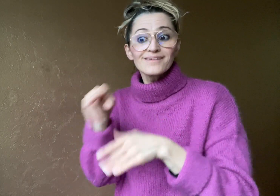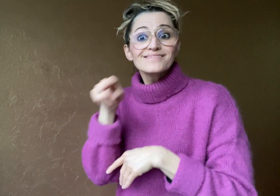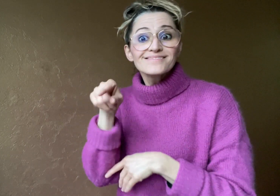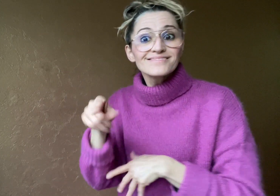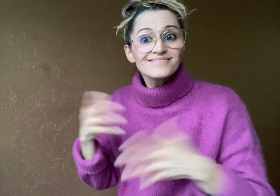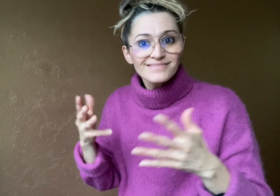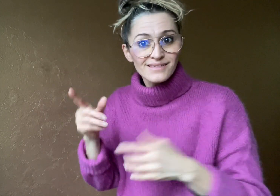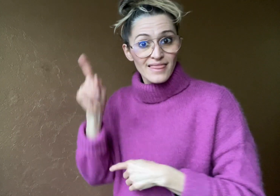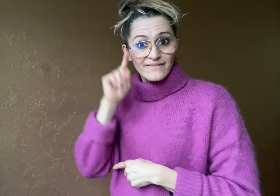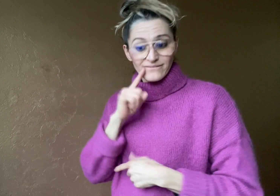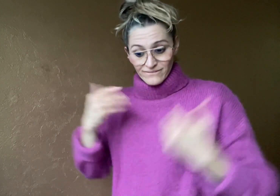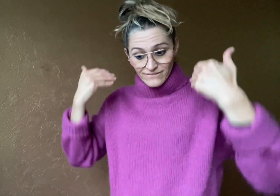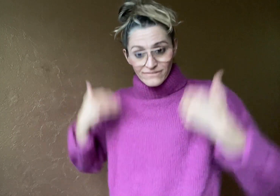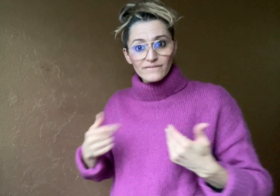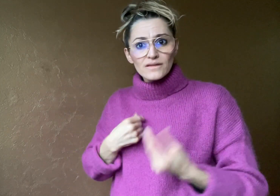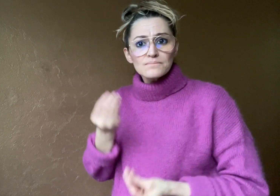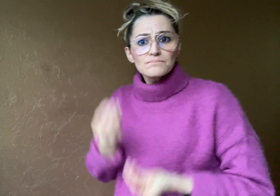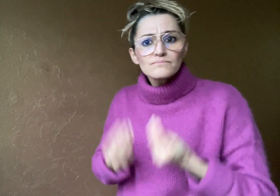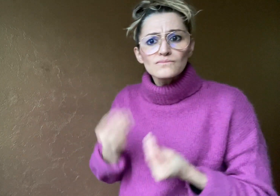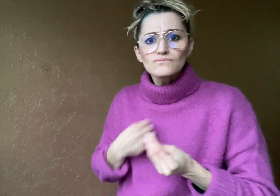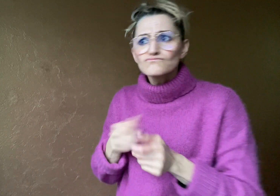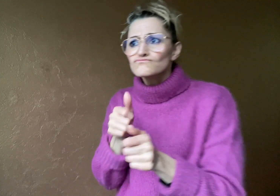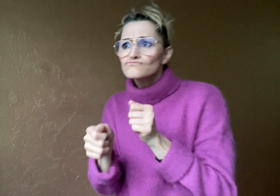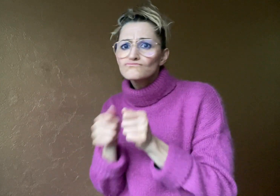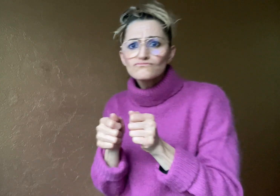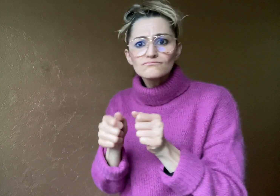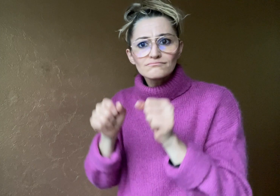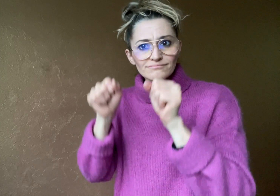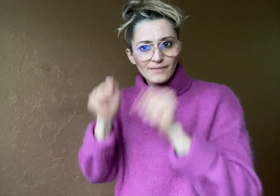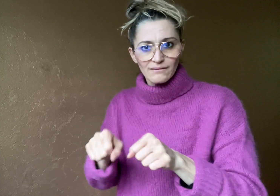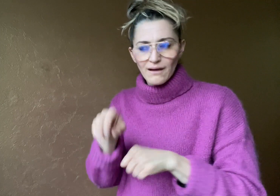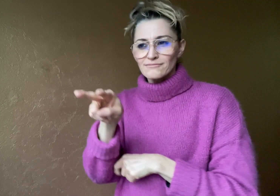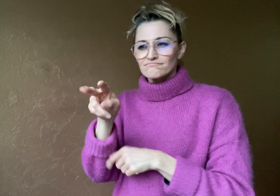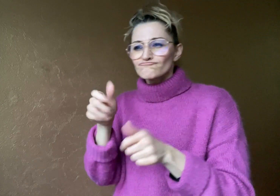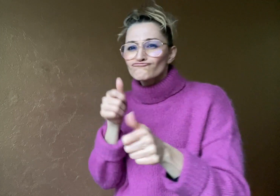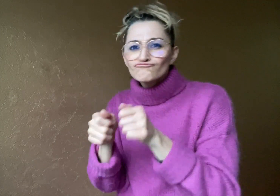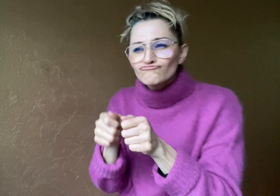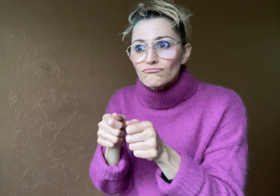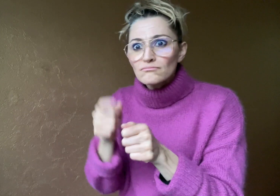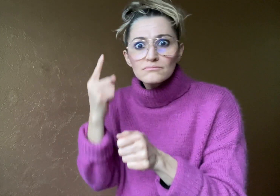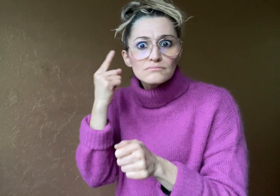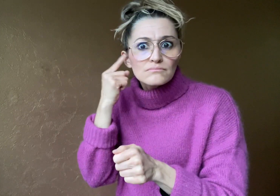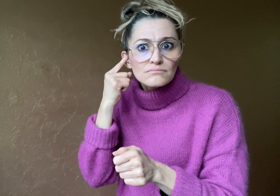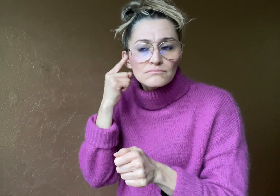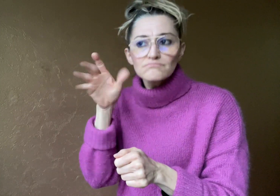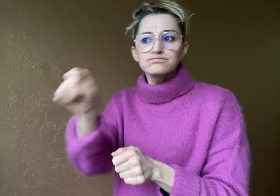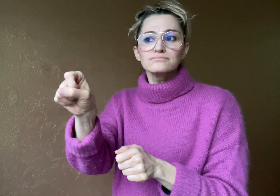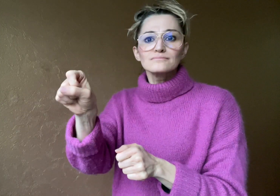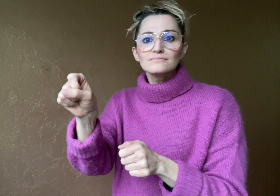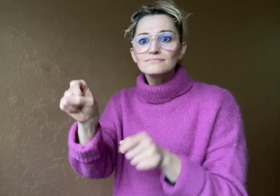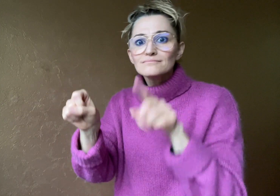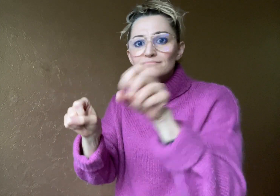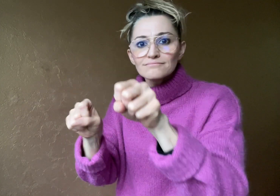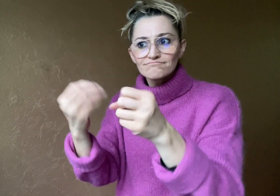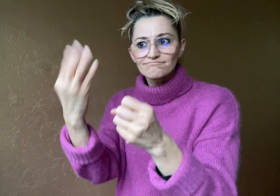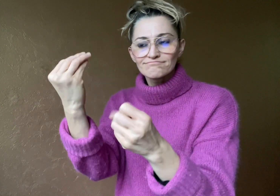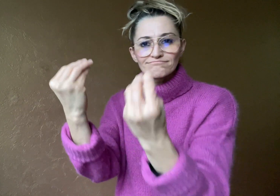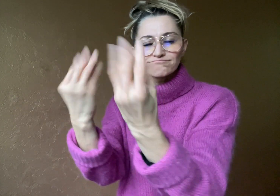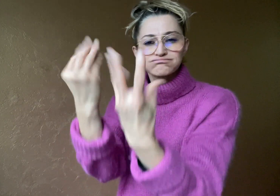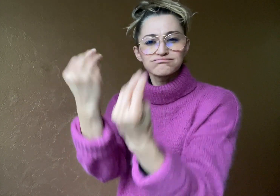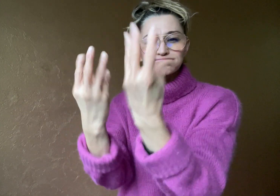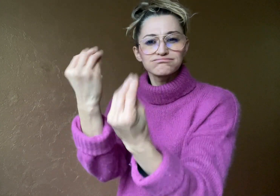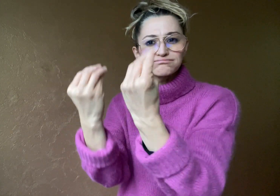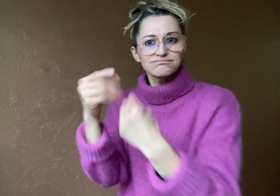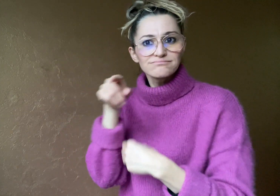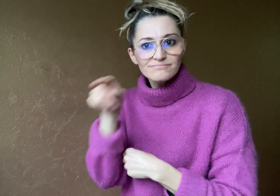meaning Deaf players can get this information while playing.